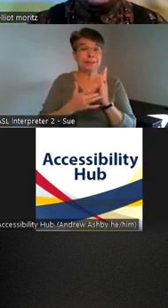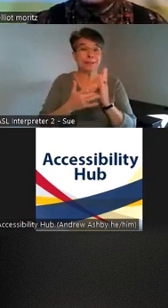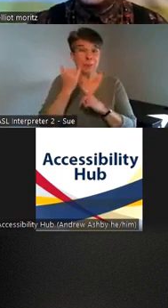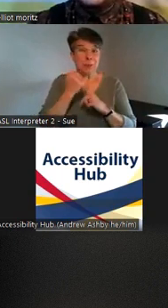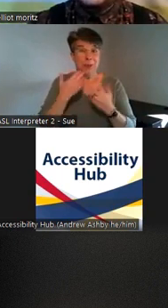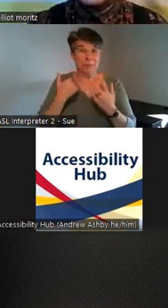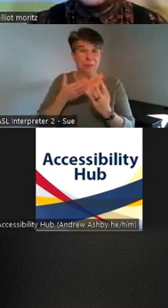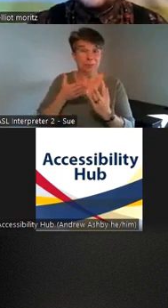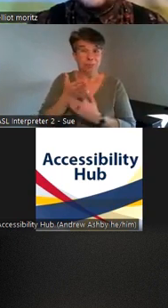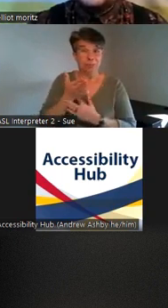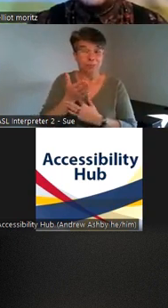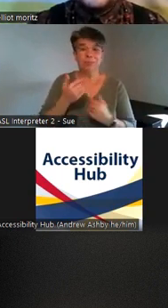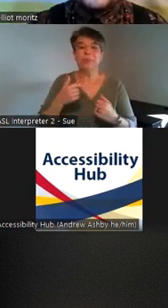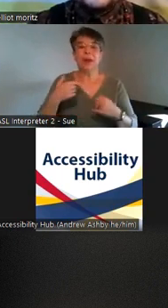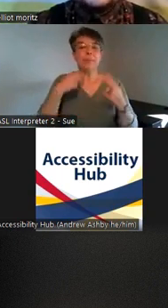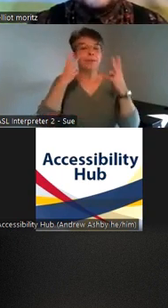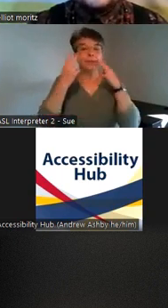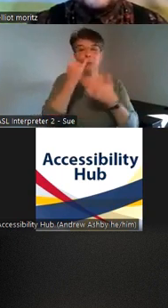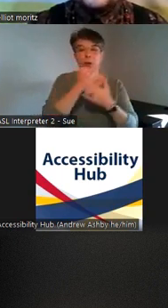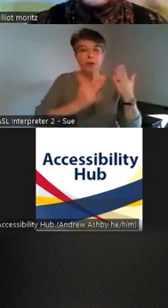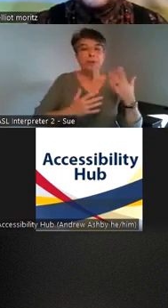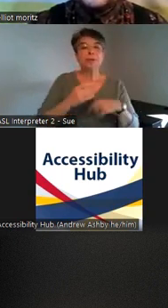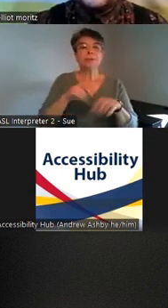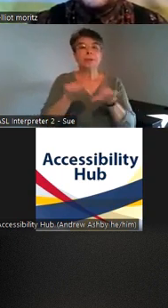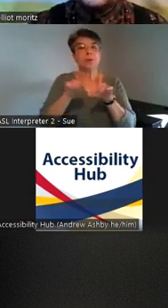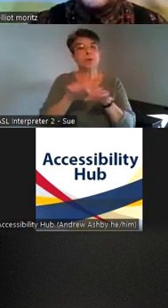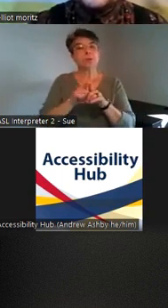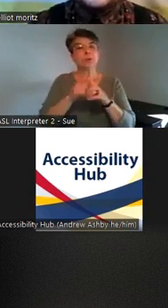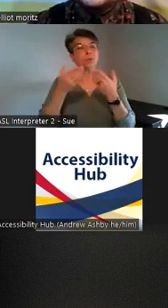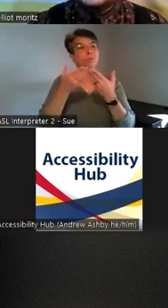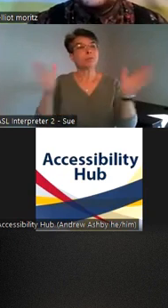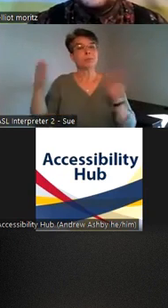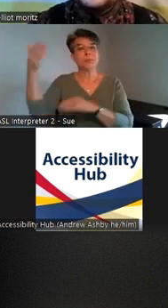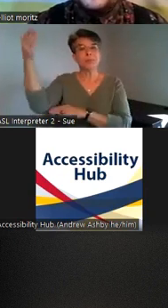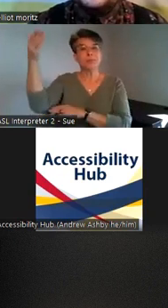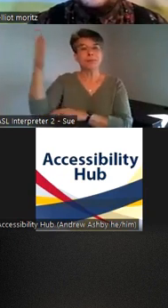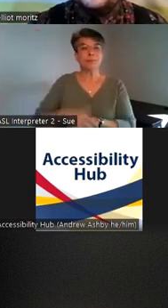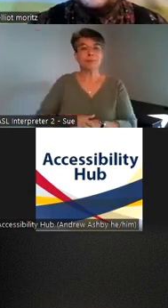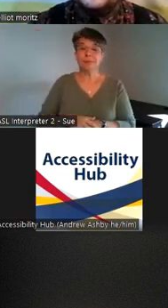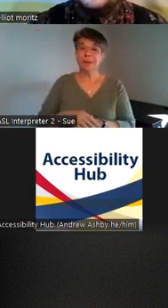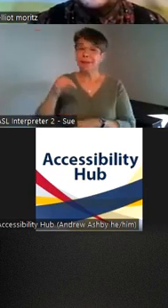I'm a visual artist um and I'm a public speaker um this is the first time I'll be doing this